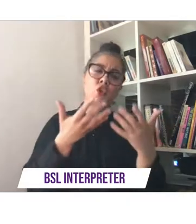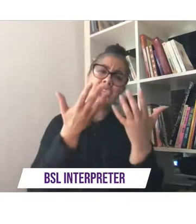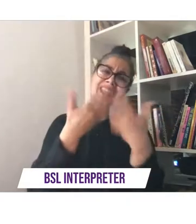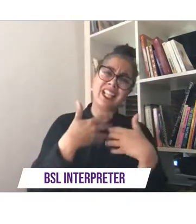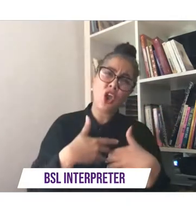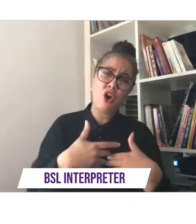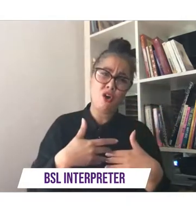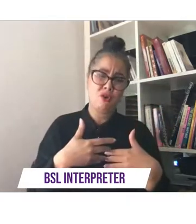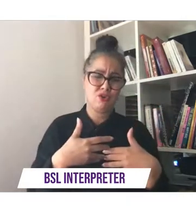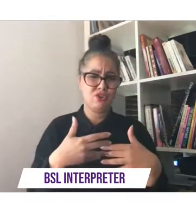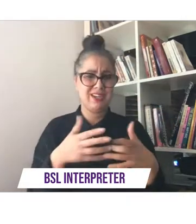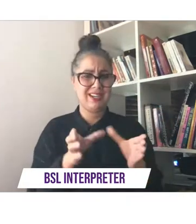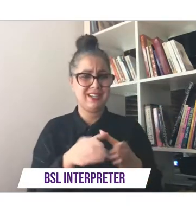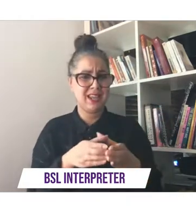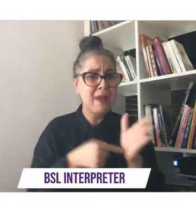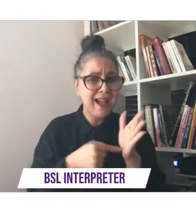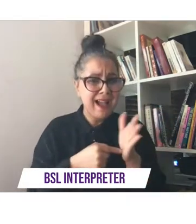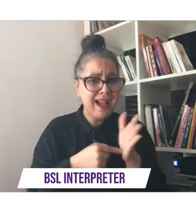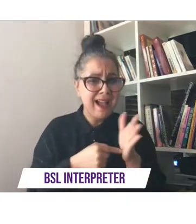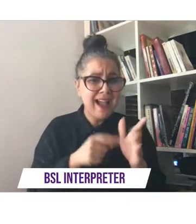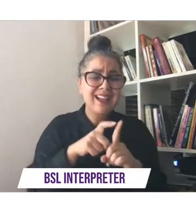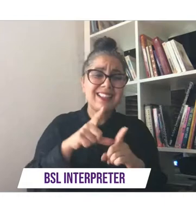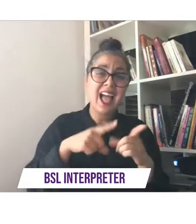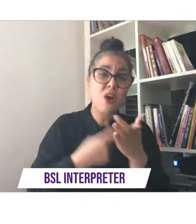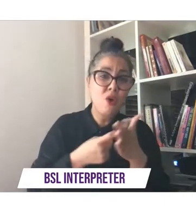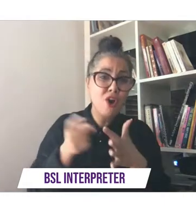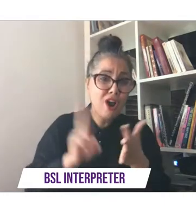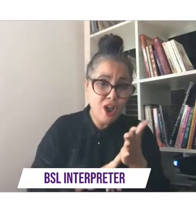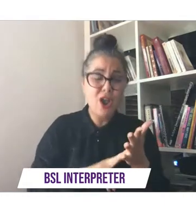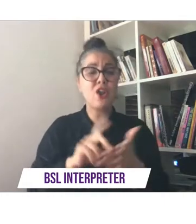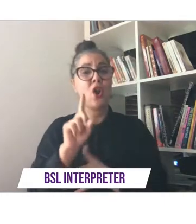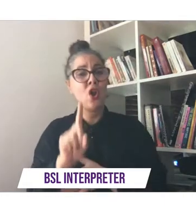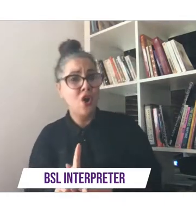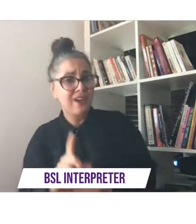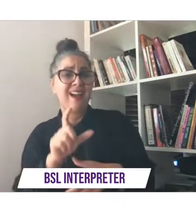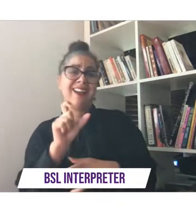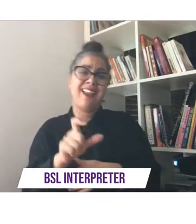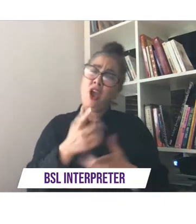darren joe lorna claire all the people that sound of music who run the platform we're on